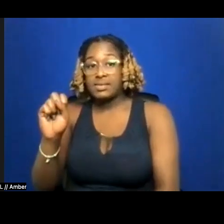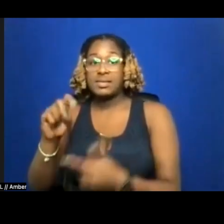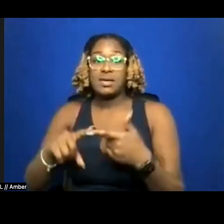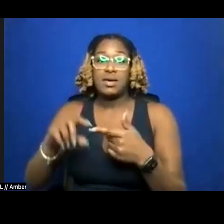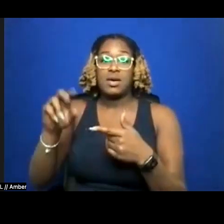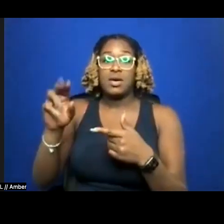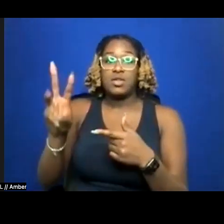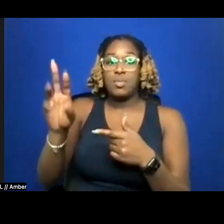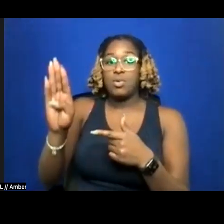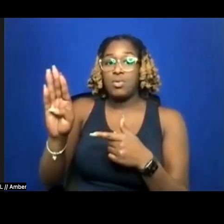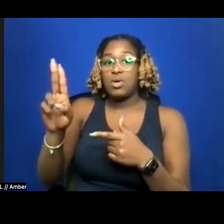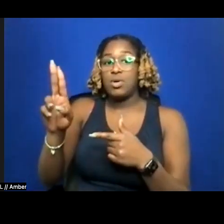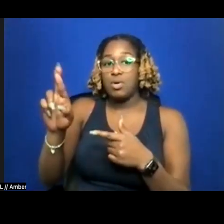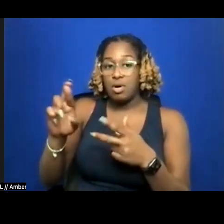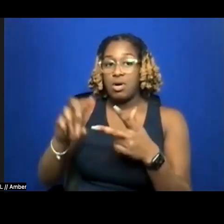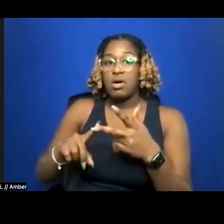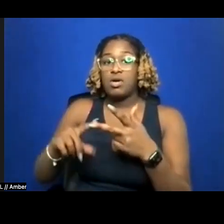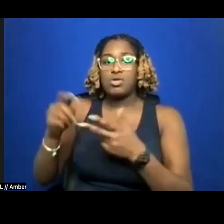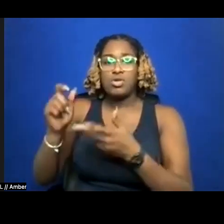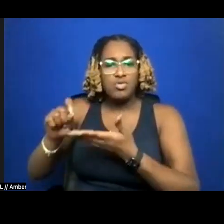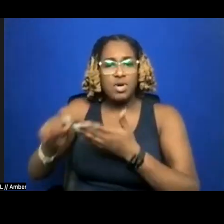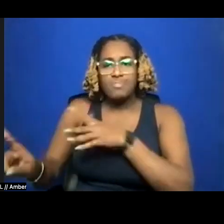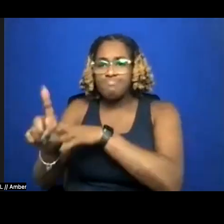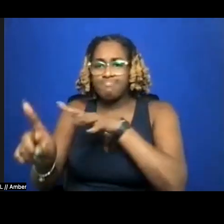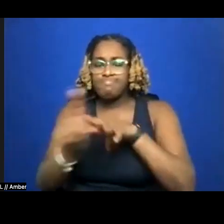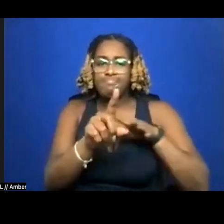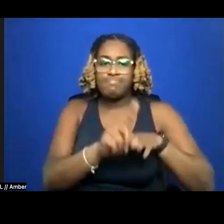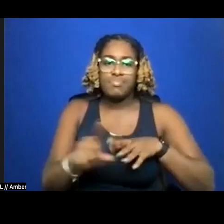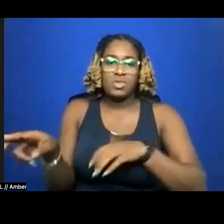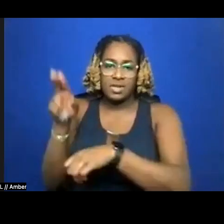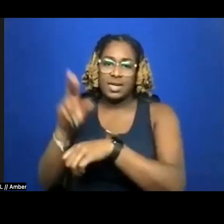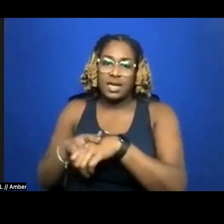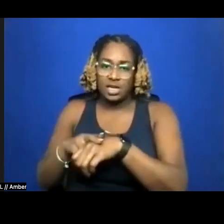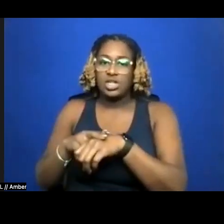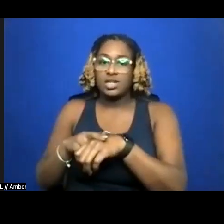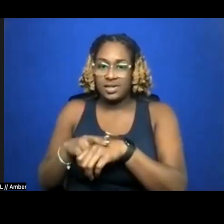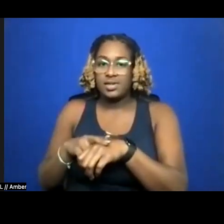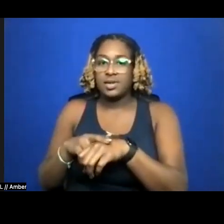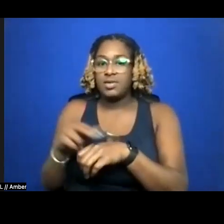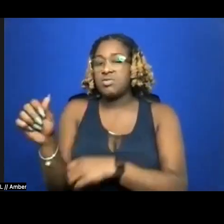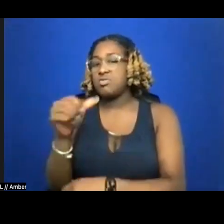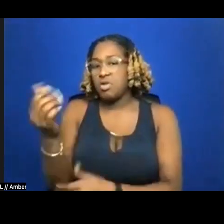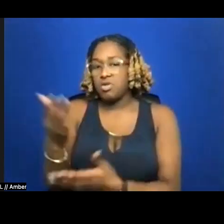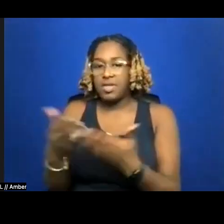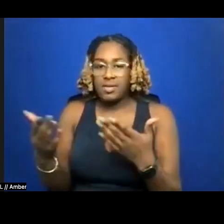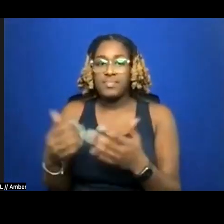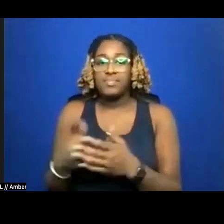Them, Bettering American Poetry, The Offing, among others. Her work confronts the historical